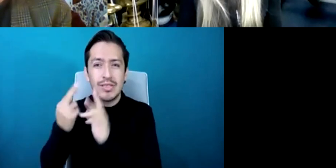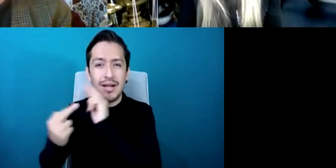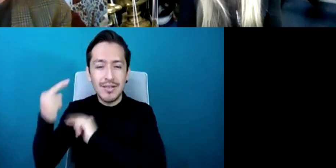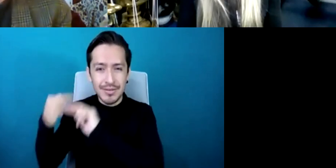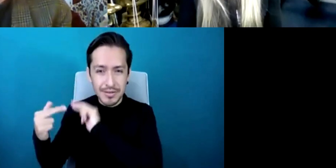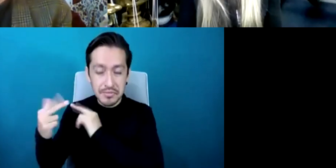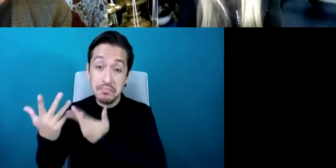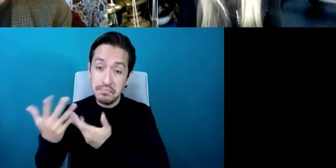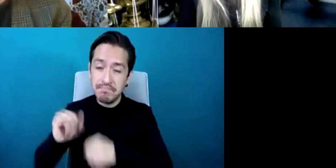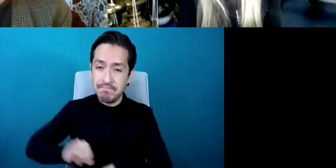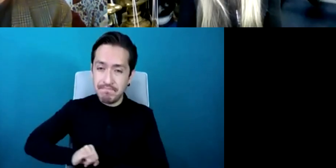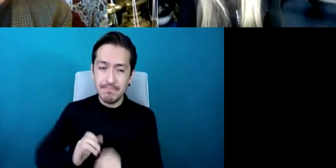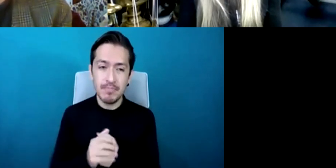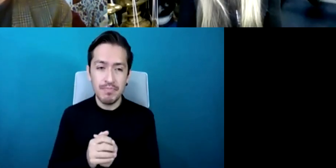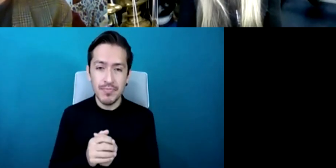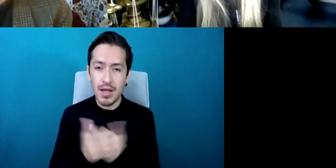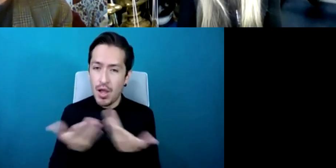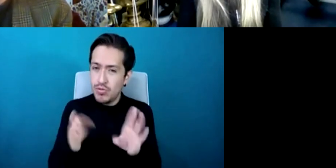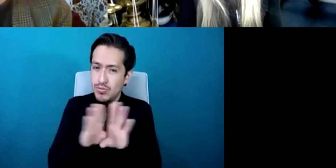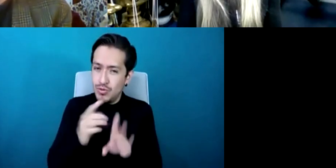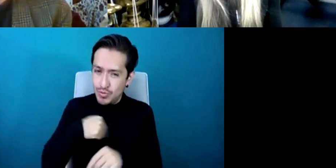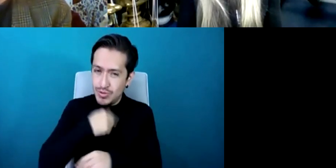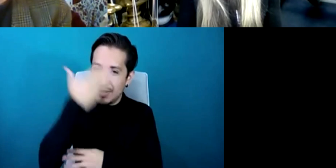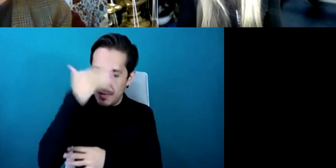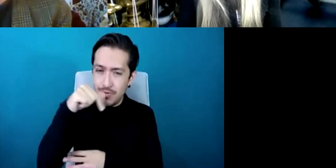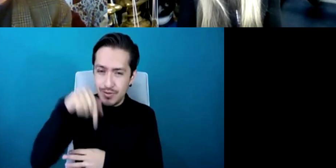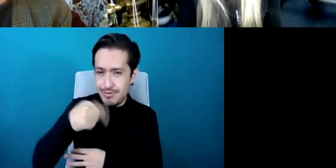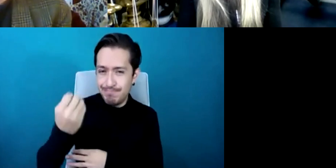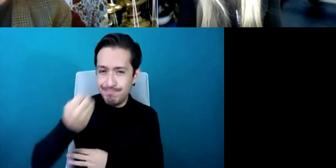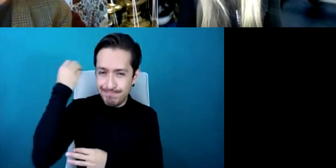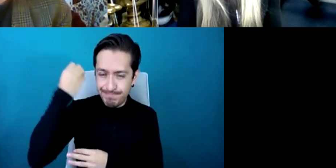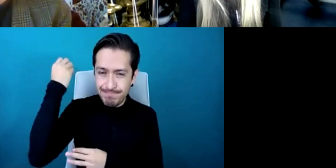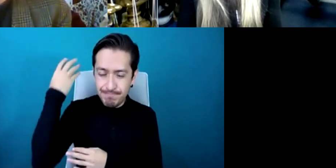Now as you know in this seminar we are reflecting on the notion of inclusion